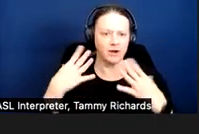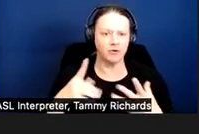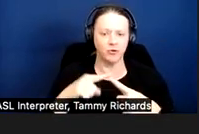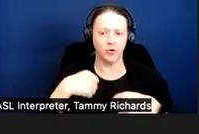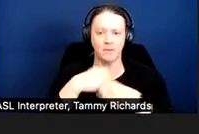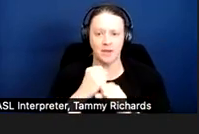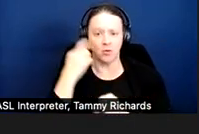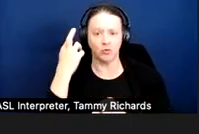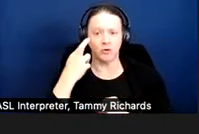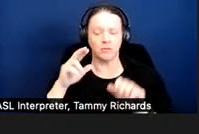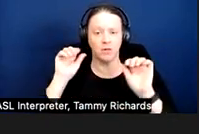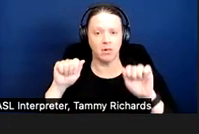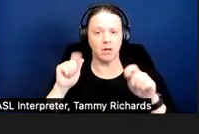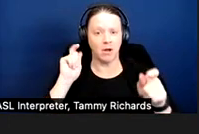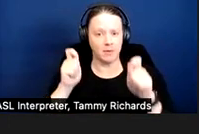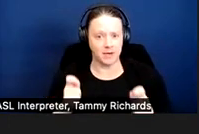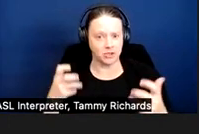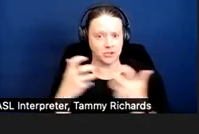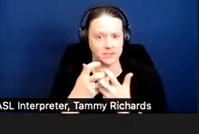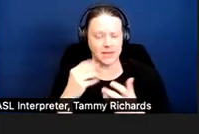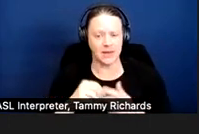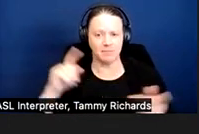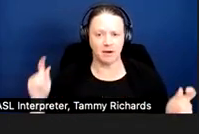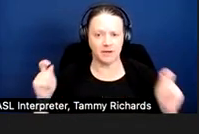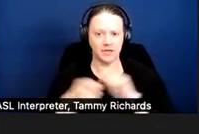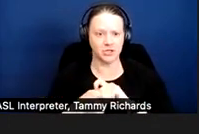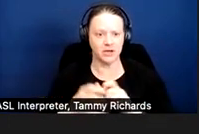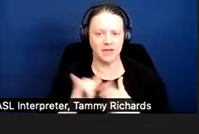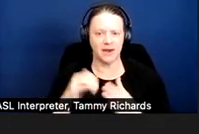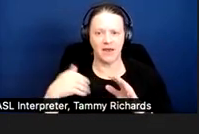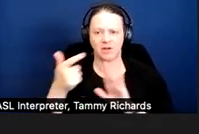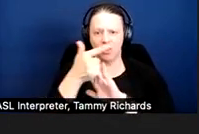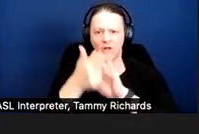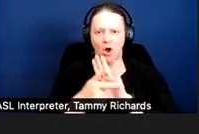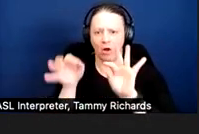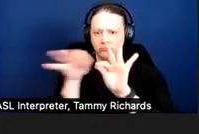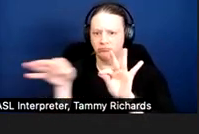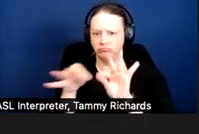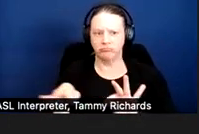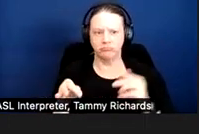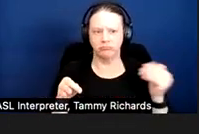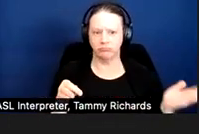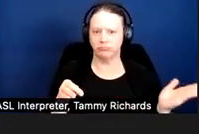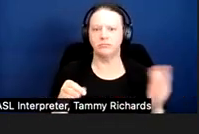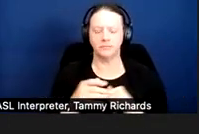modifications. And this slide has the citations to both the statute and the regulations regarding that obligation.